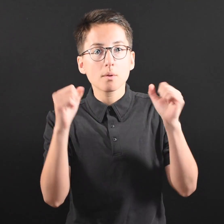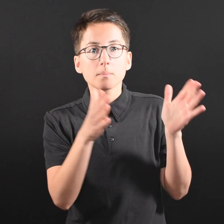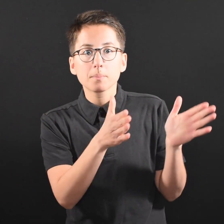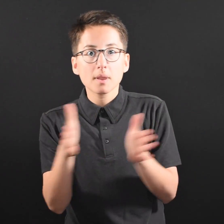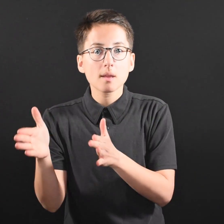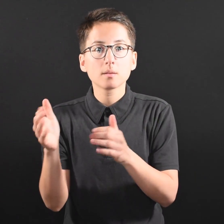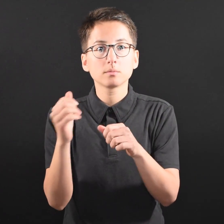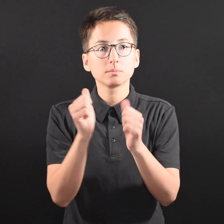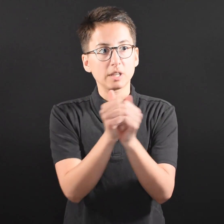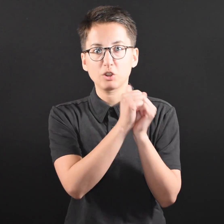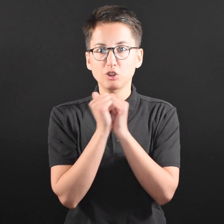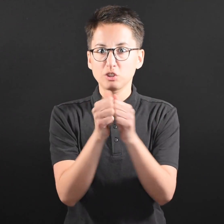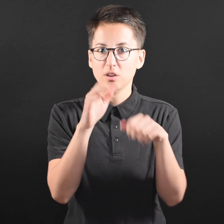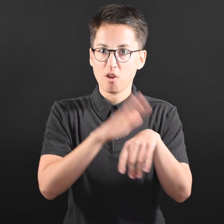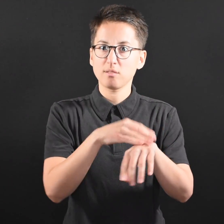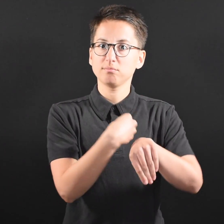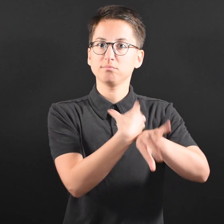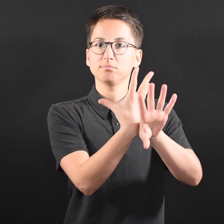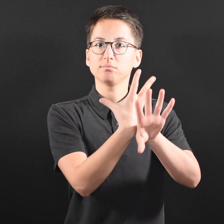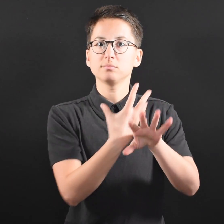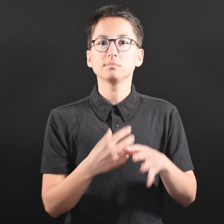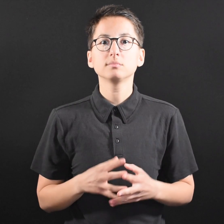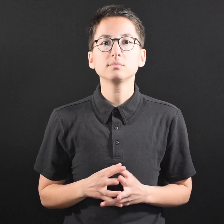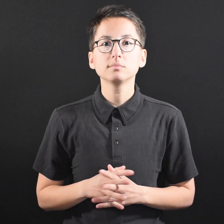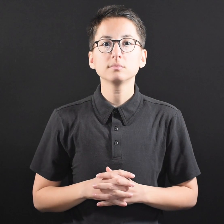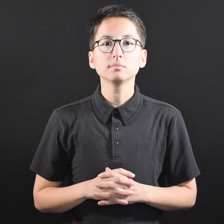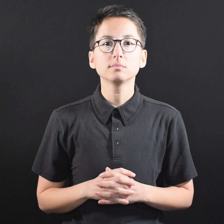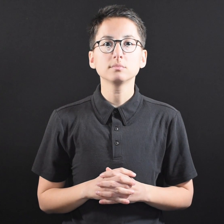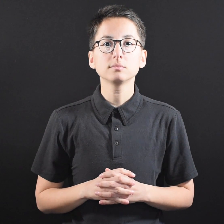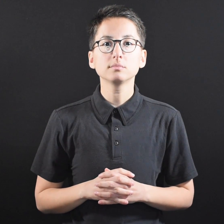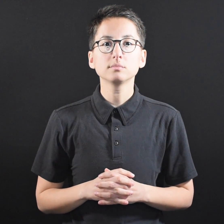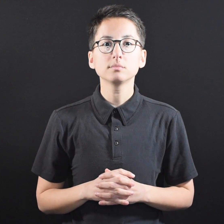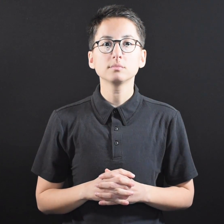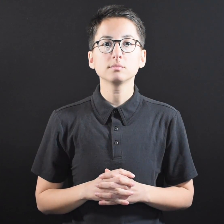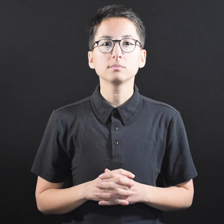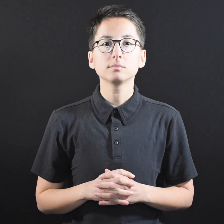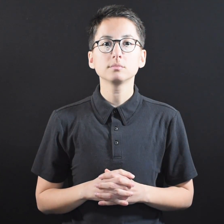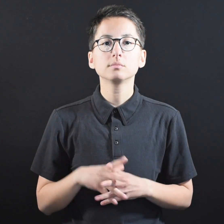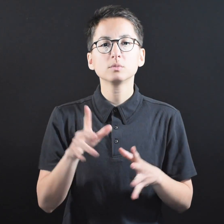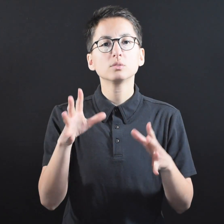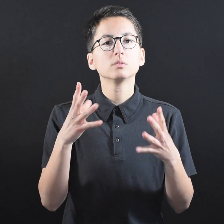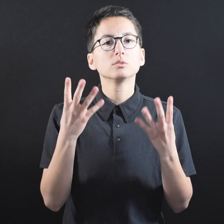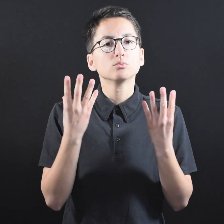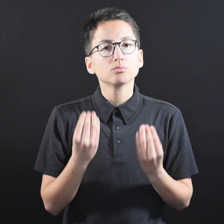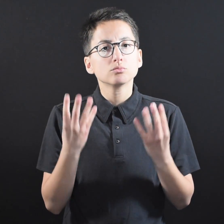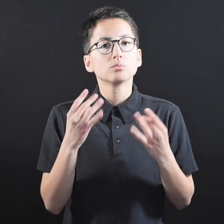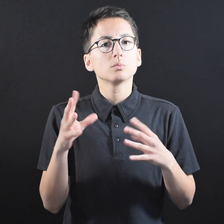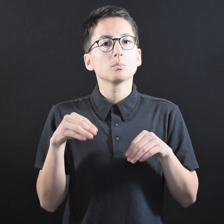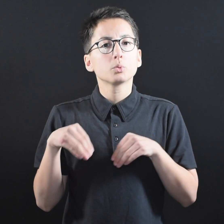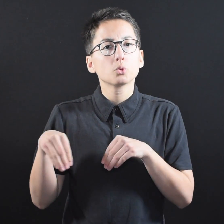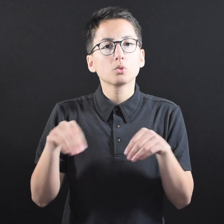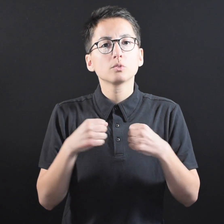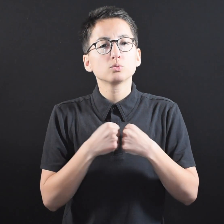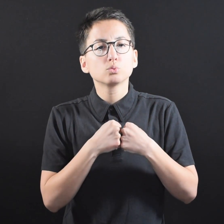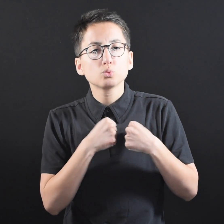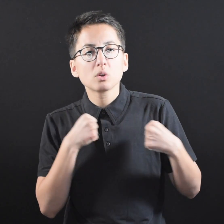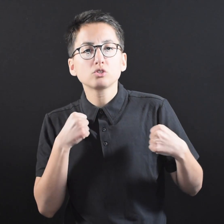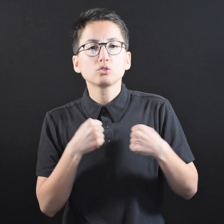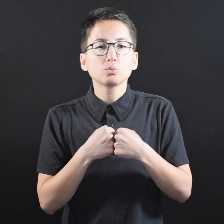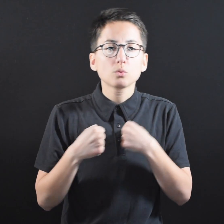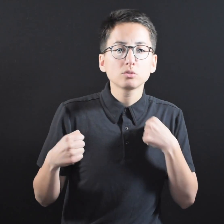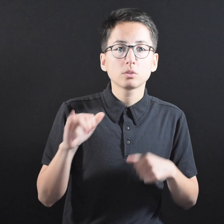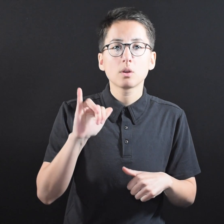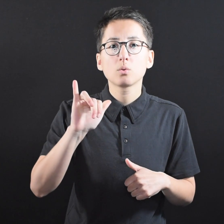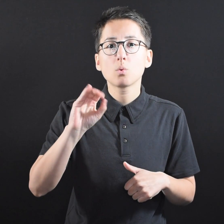together over video chat. ● Stretch. Gentle movement, like yoga,